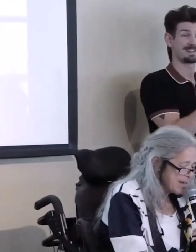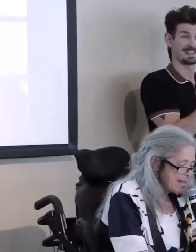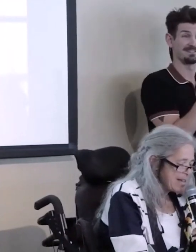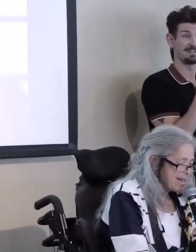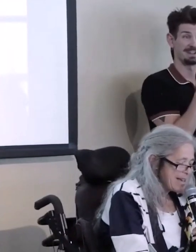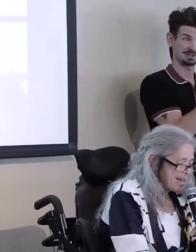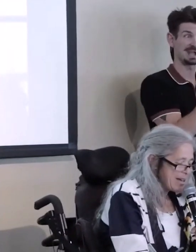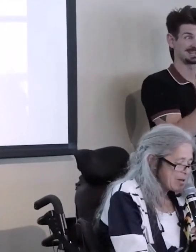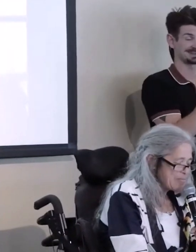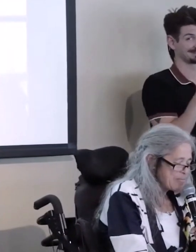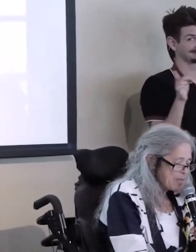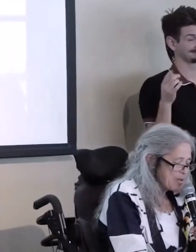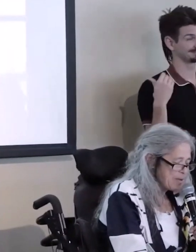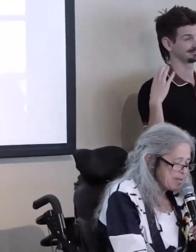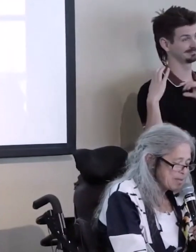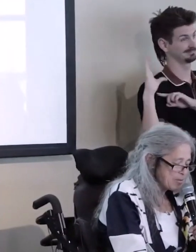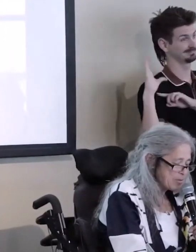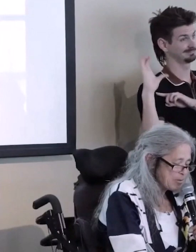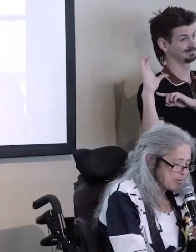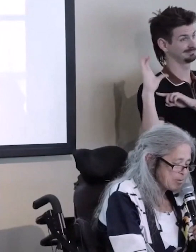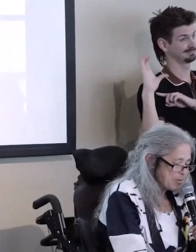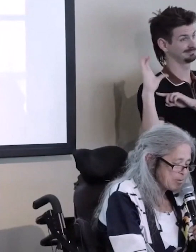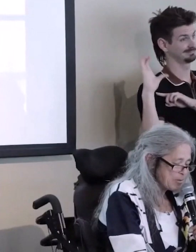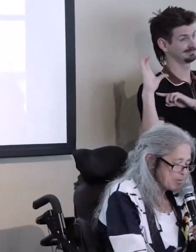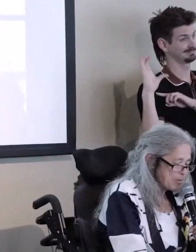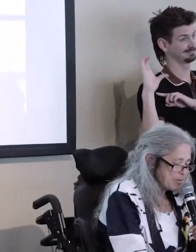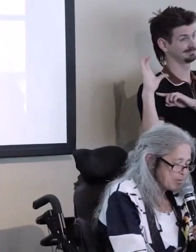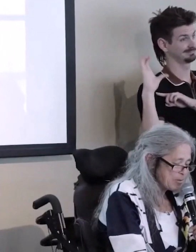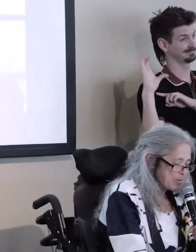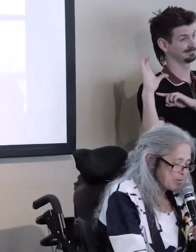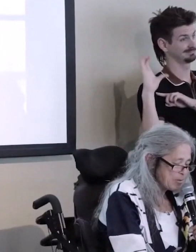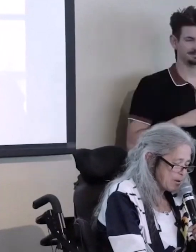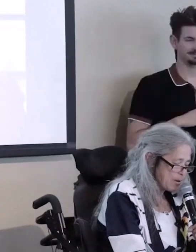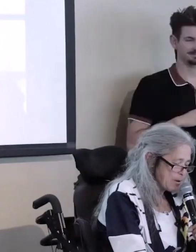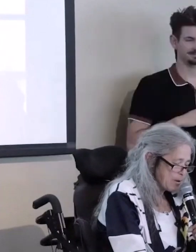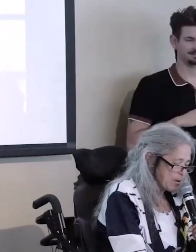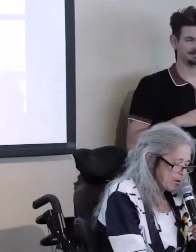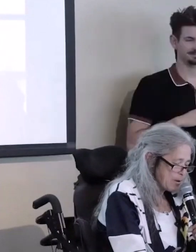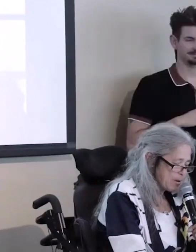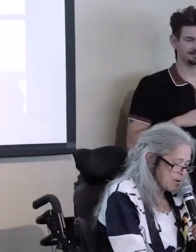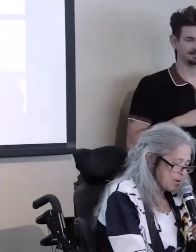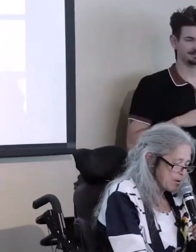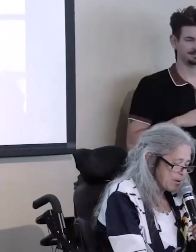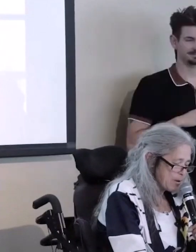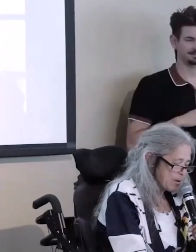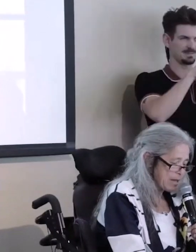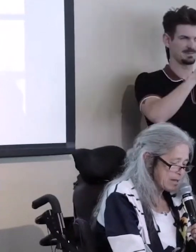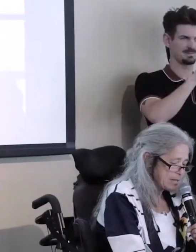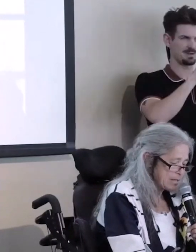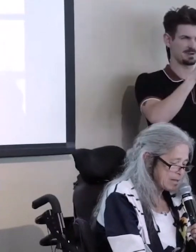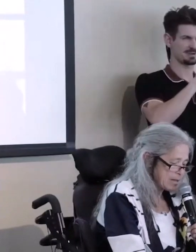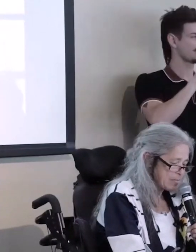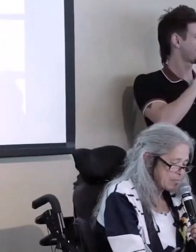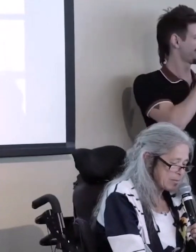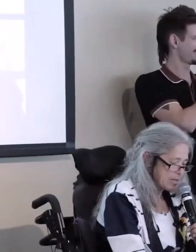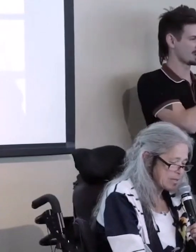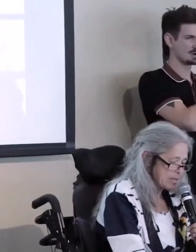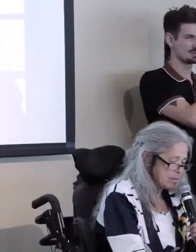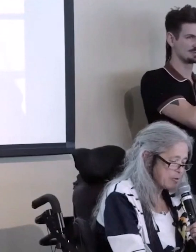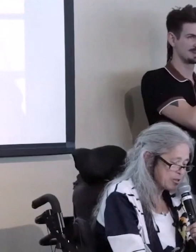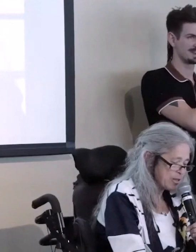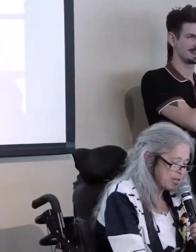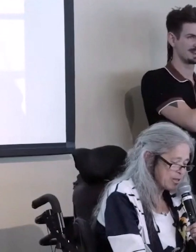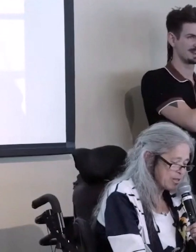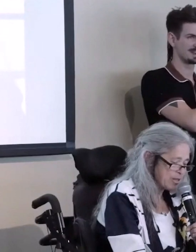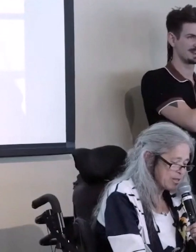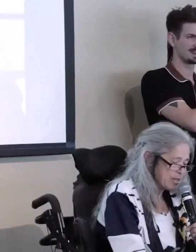Uhmm... But the story of of Dr. Parker's career can be summed up as... Is... Is prescient...